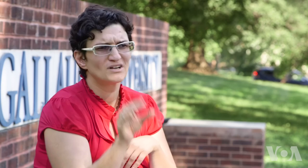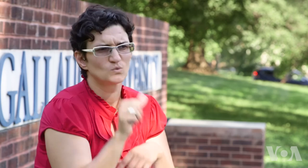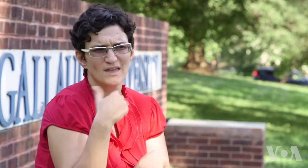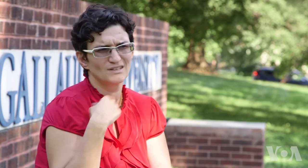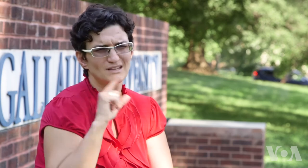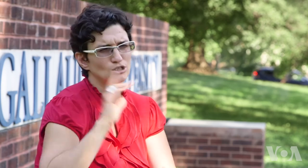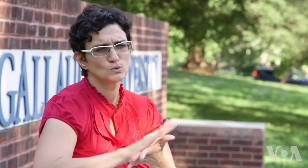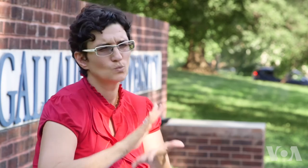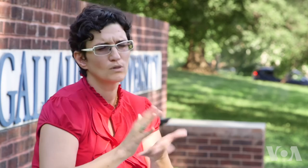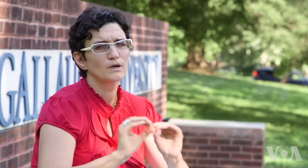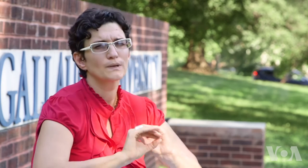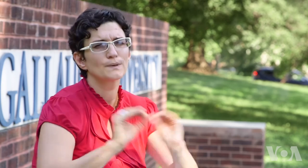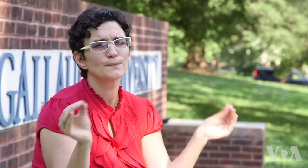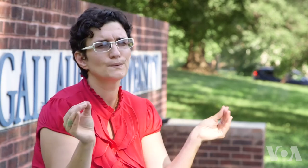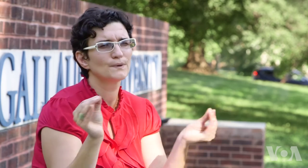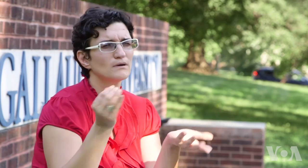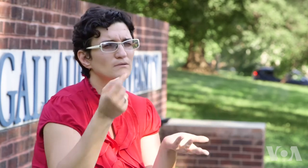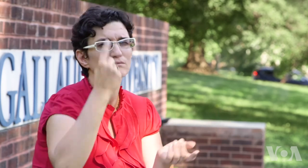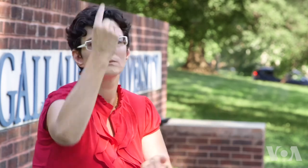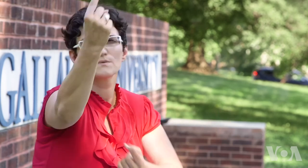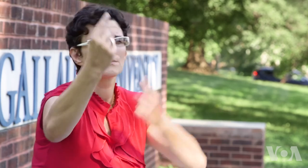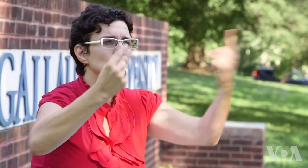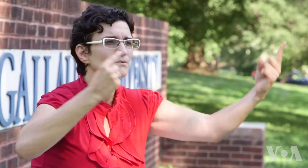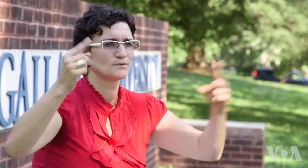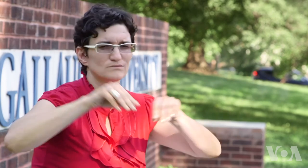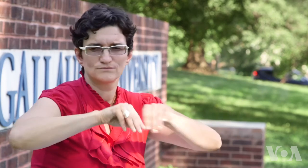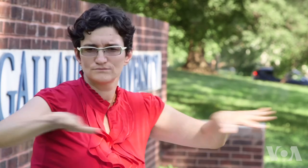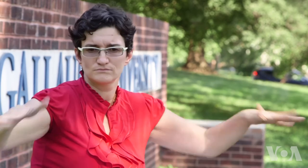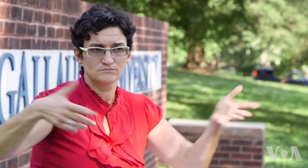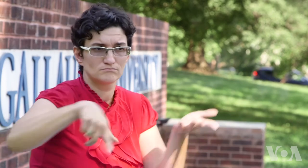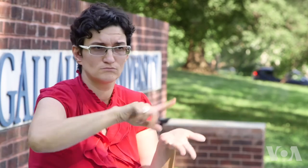or what they do have, it is very separate, they are not in all areas,